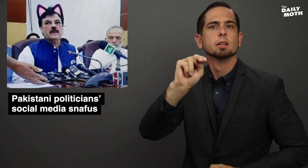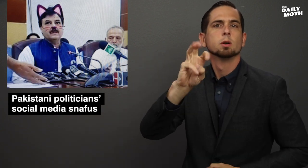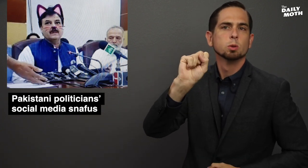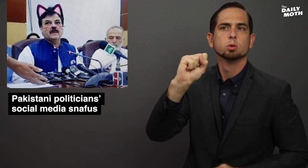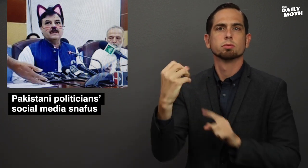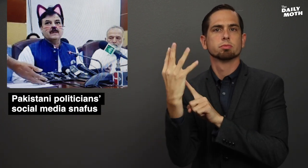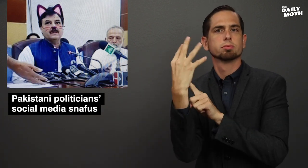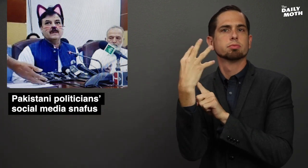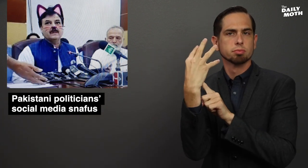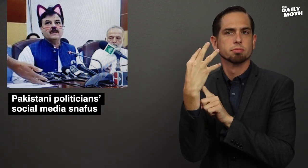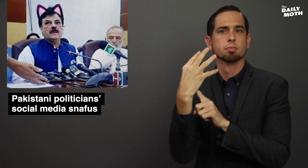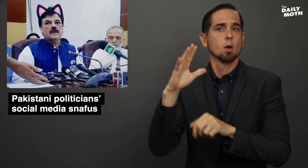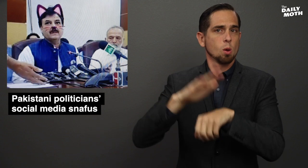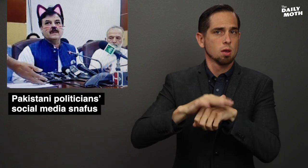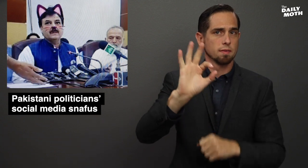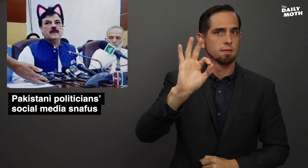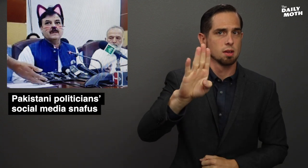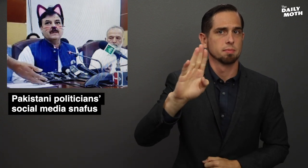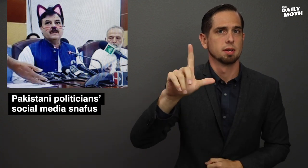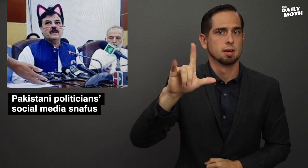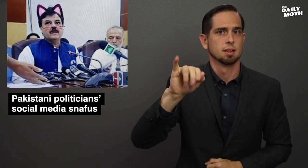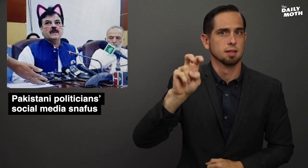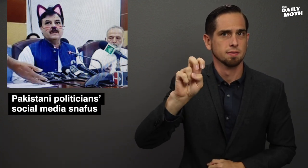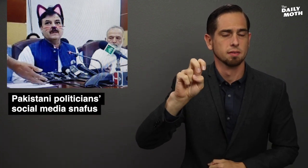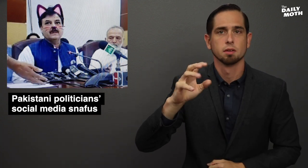a news conference on Facebook Live,